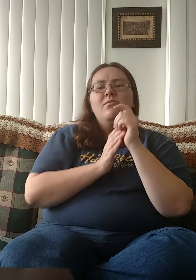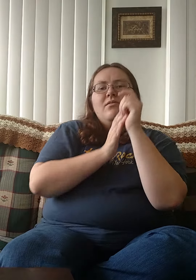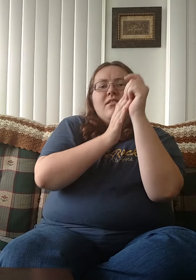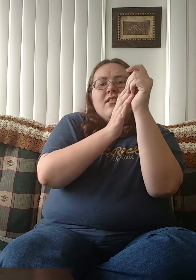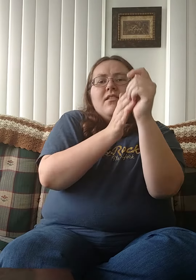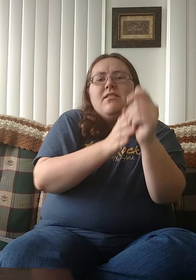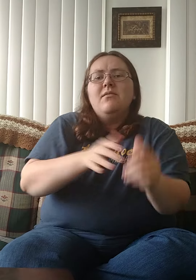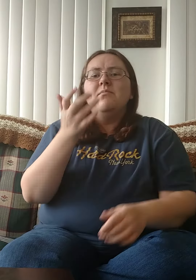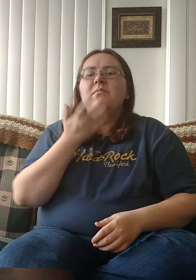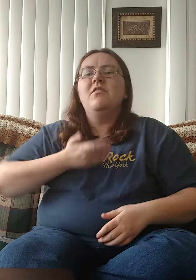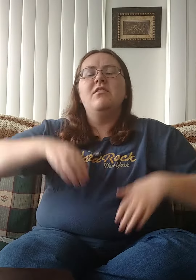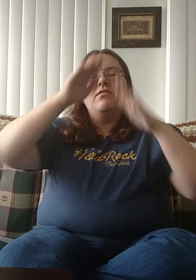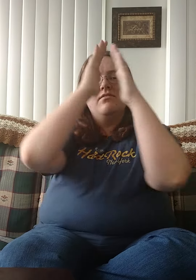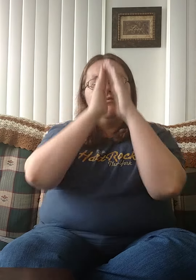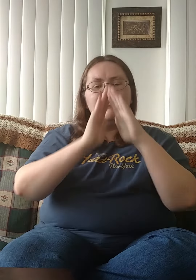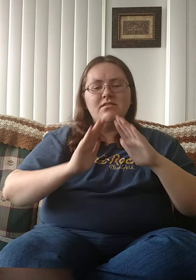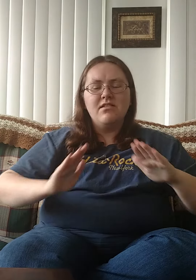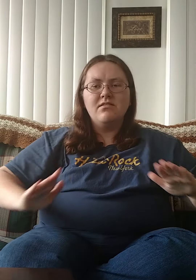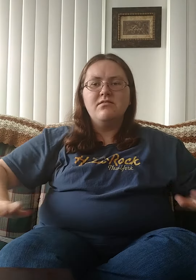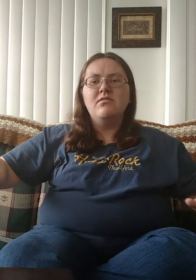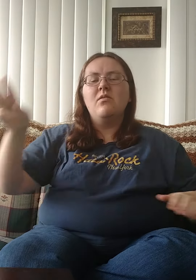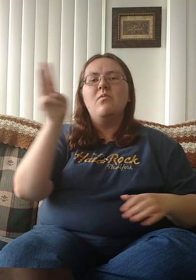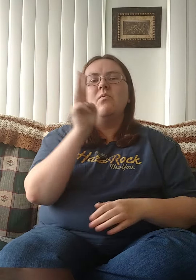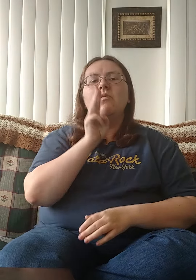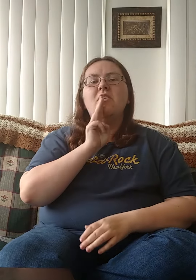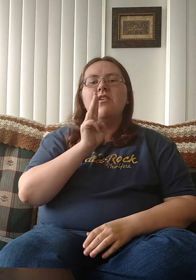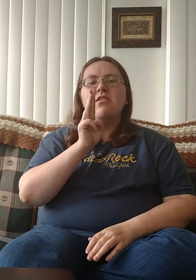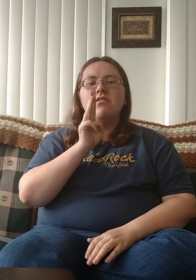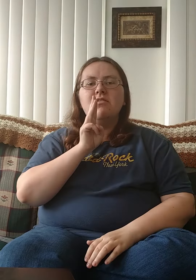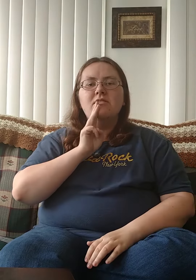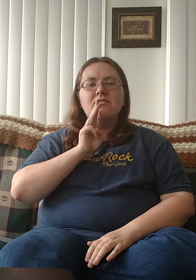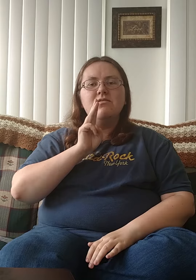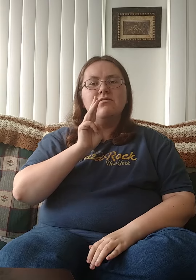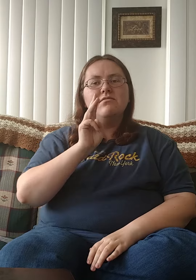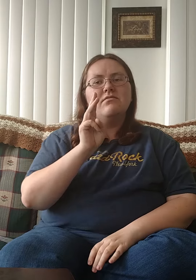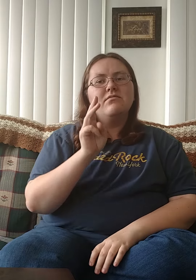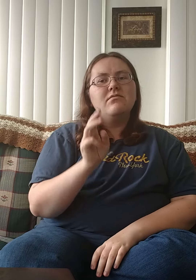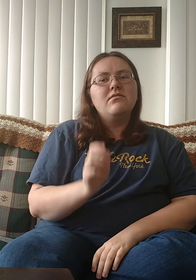You lead me beside still waters